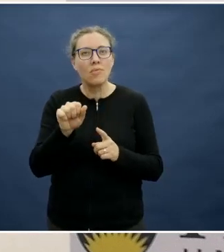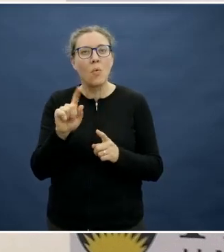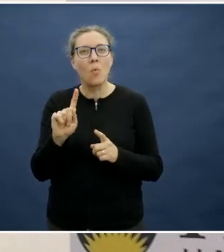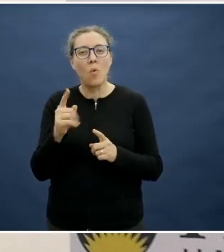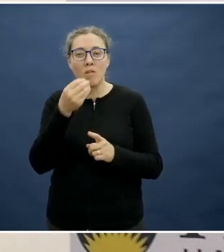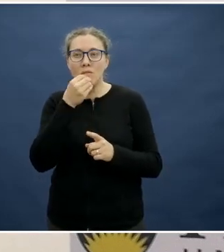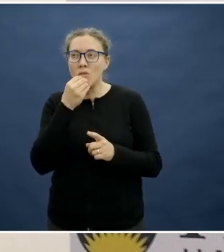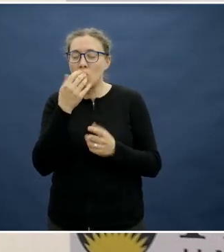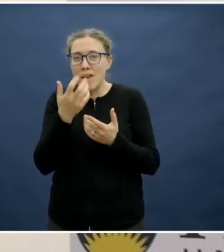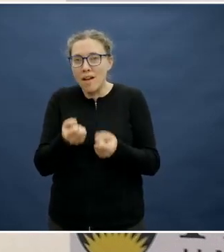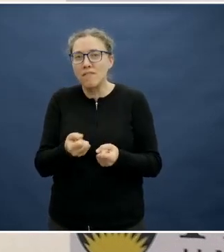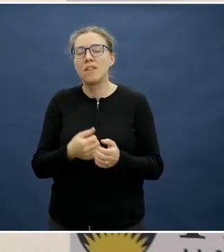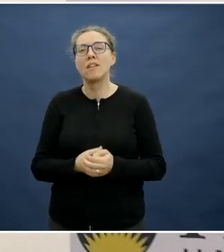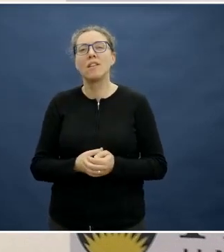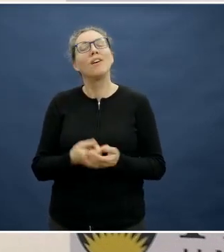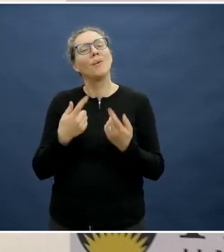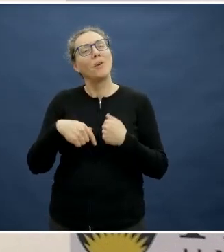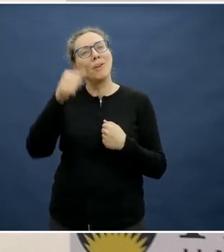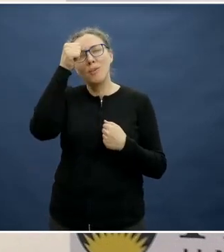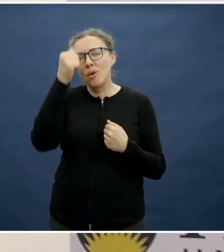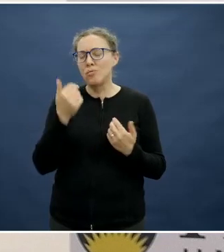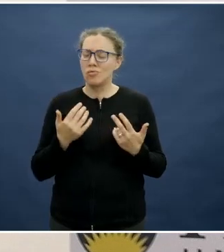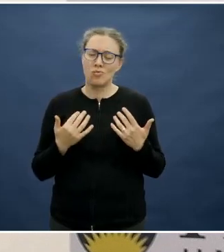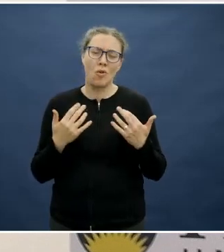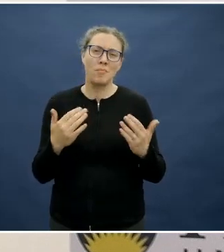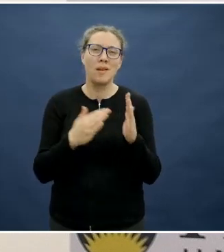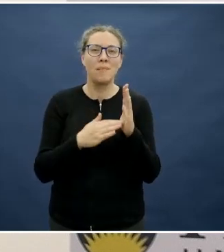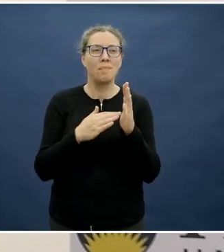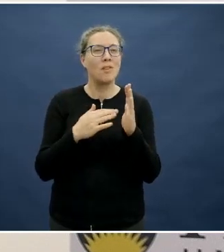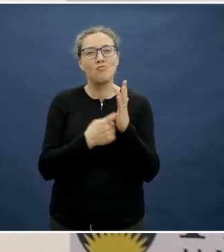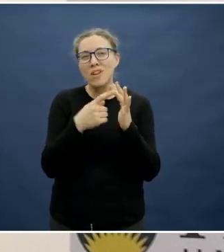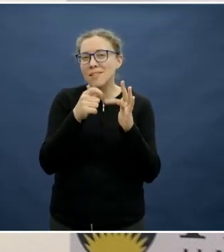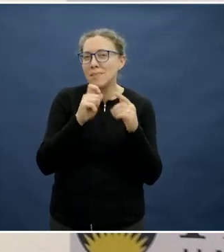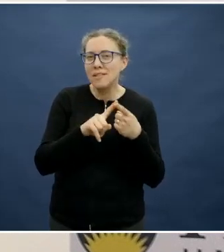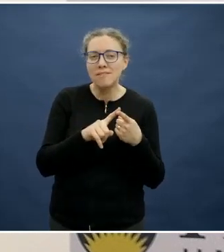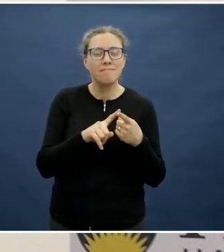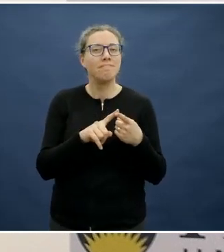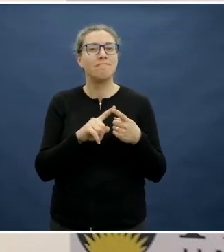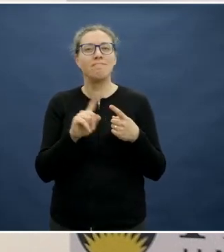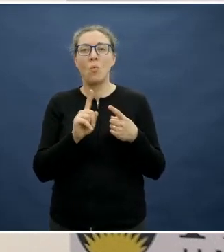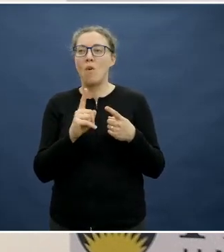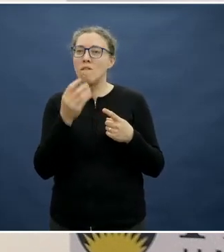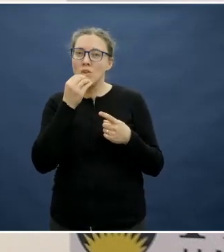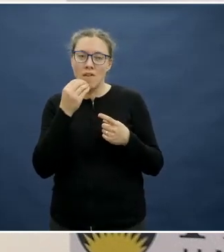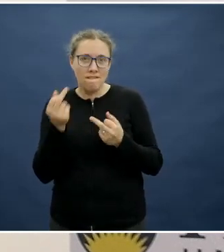decisions and because there's so many recipes and food choices, it's not as simple as the transport situation I give.